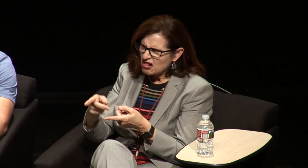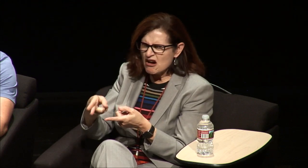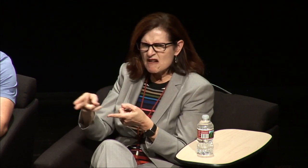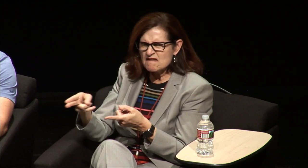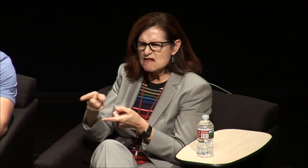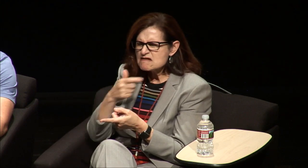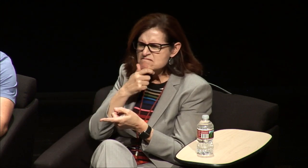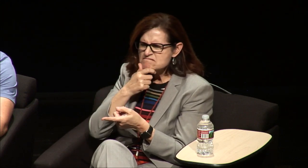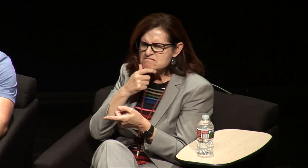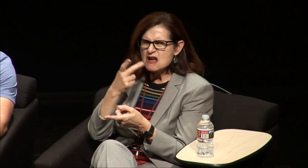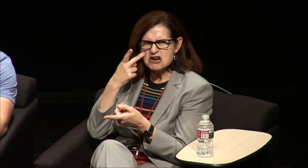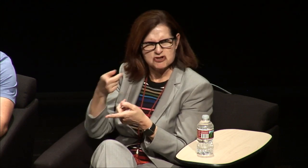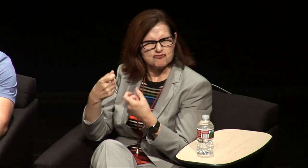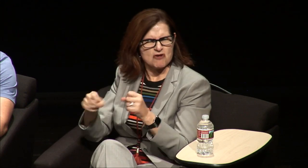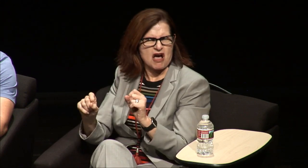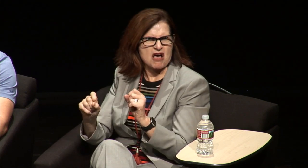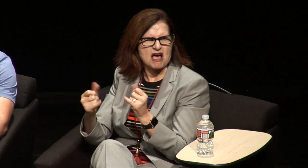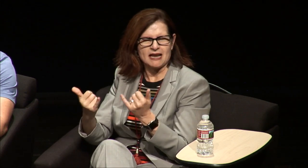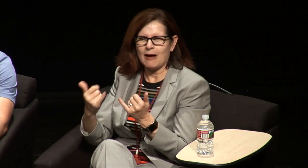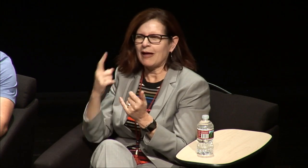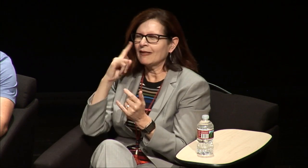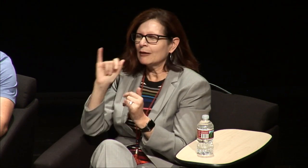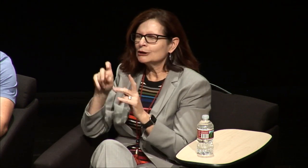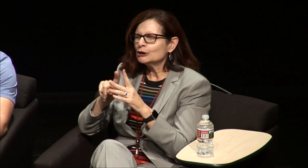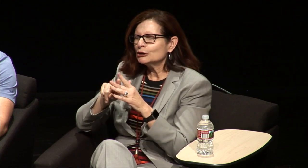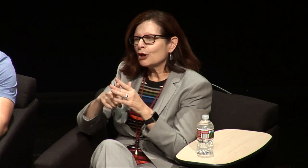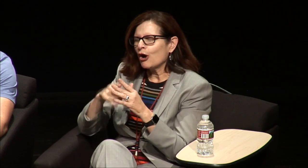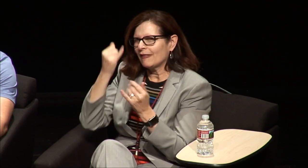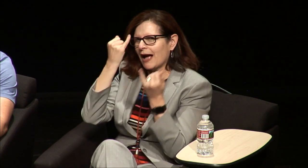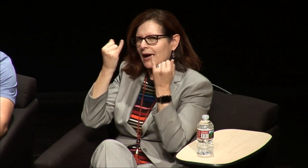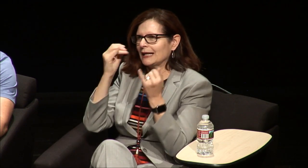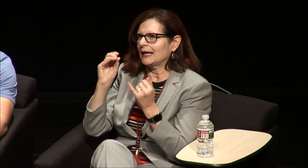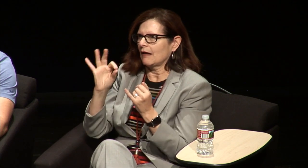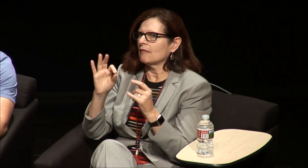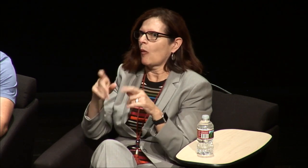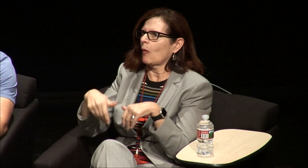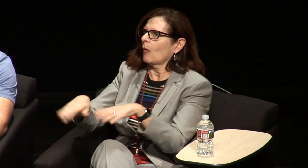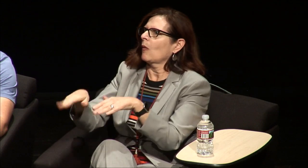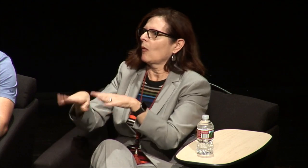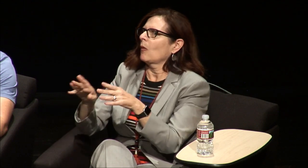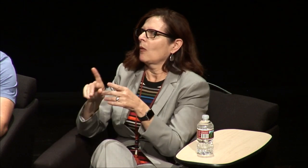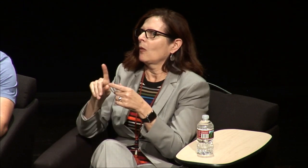the thought was that since I was hard of hearing that was really the time it was